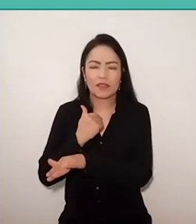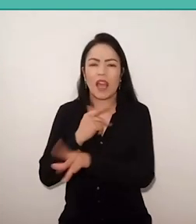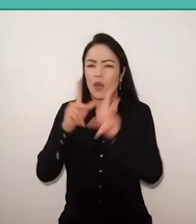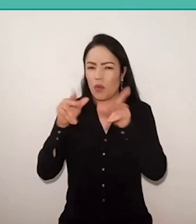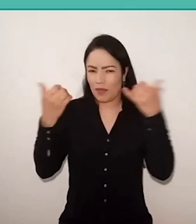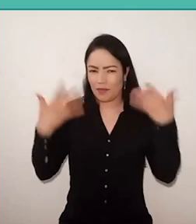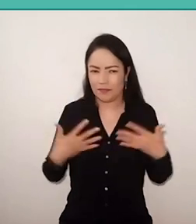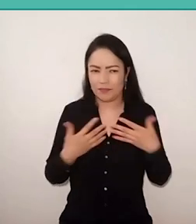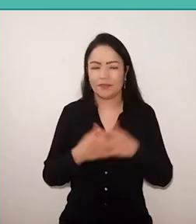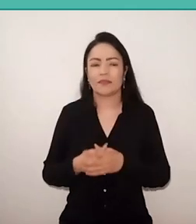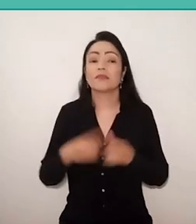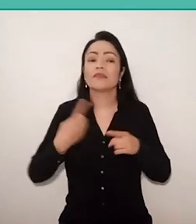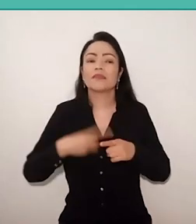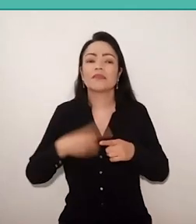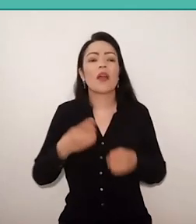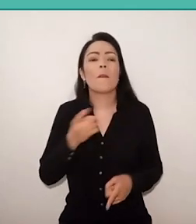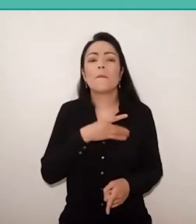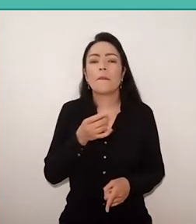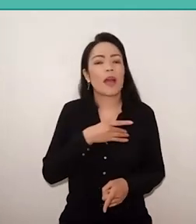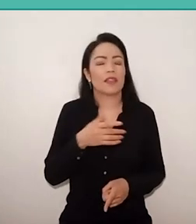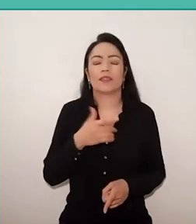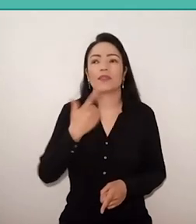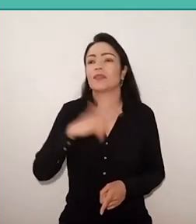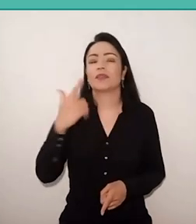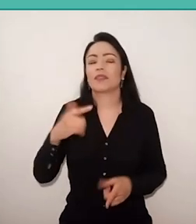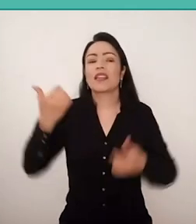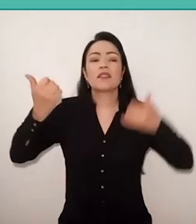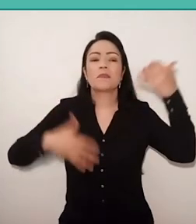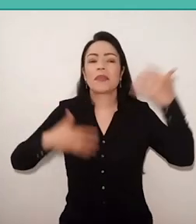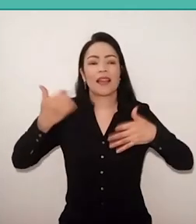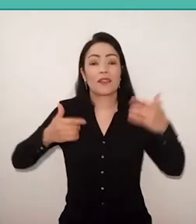because it's a fear that doesn't have any rationale or research,